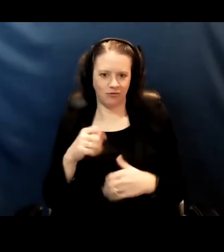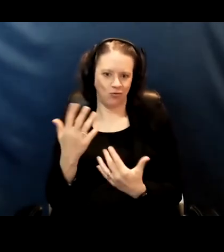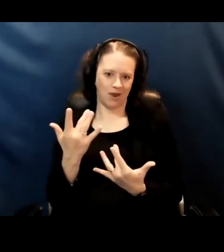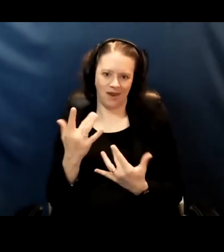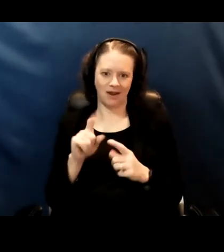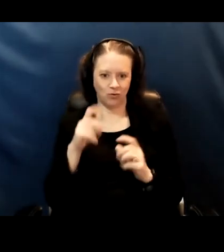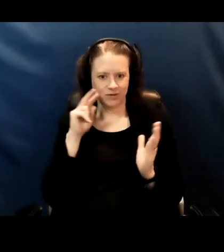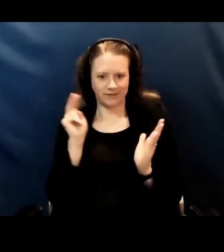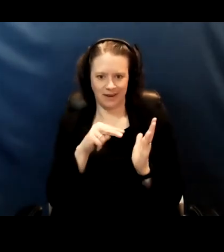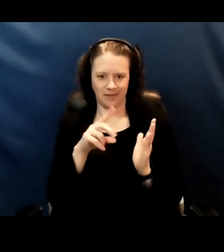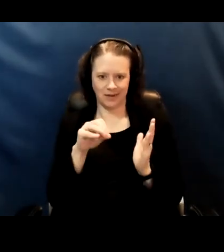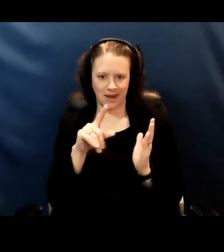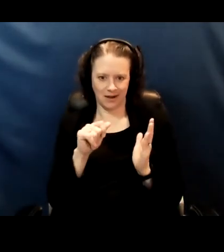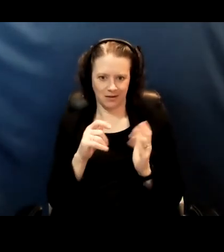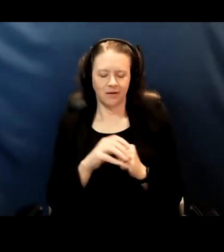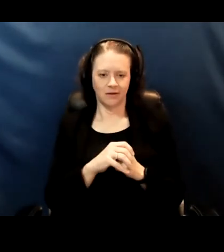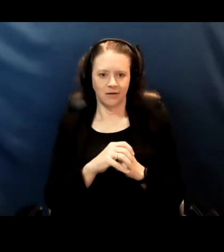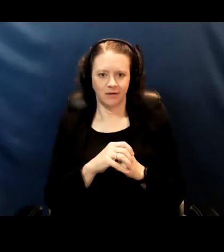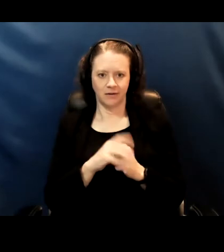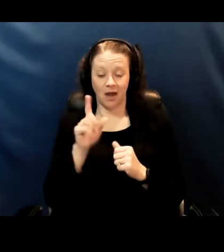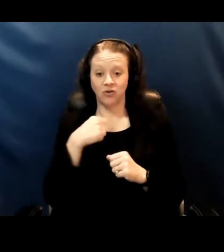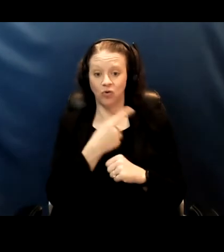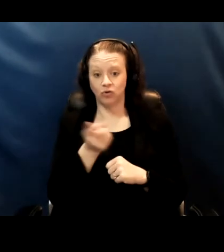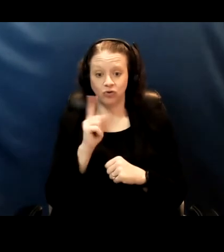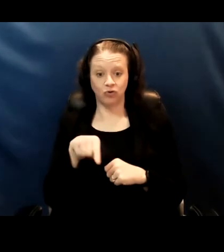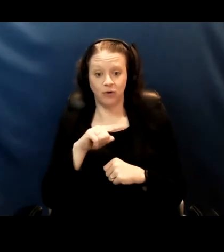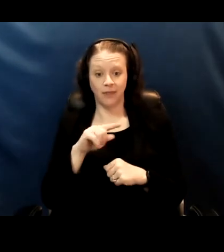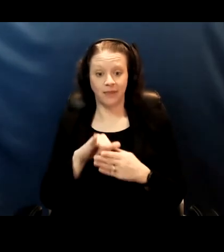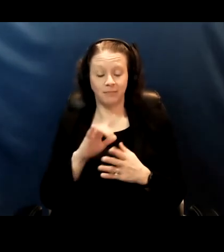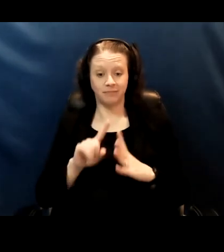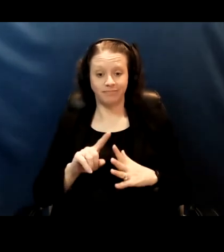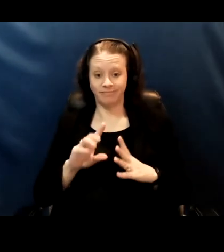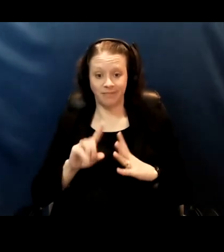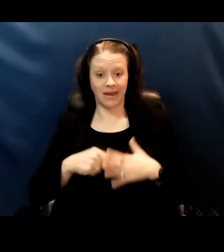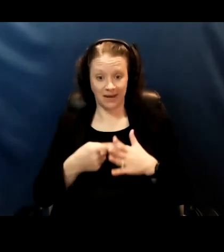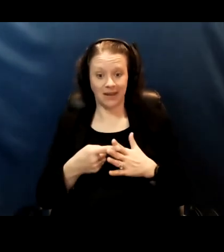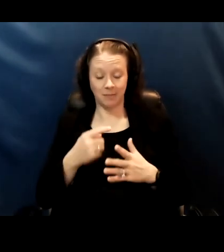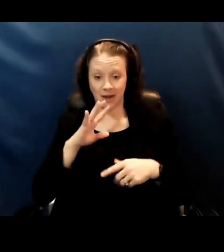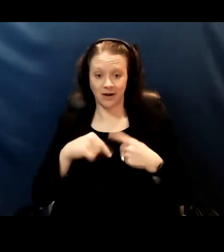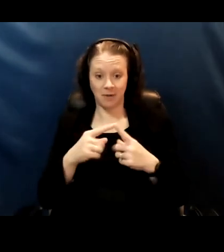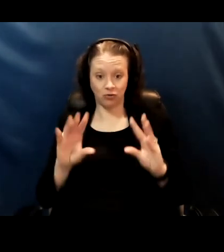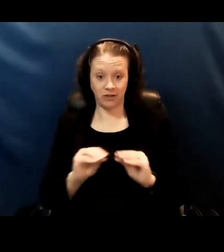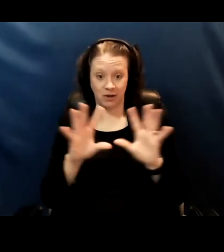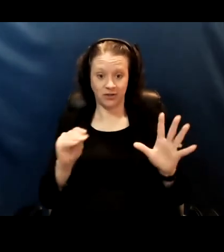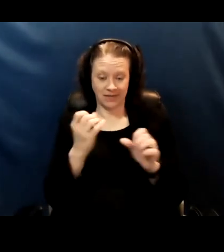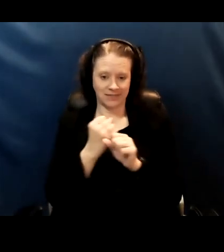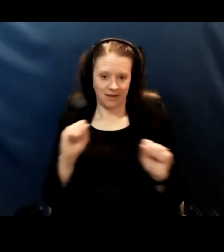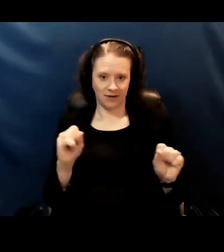And that is kind of I told you in the beginning I'm here to talk about transparency and about safety I'm not gonna BS you,